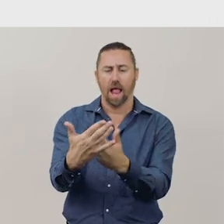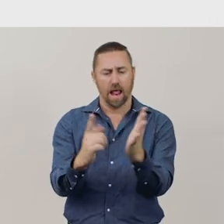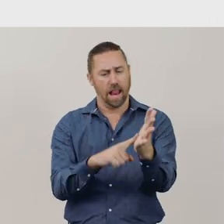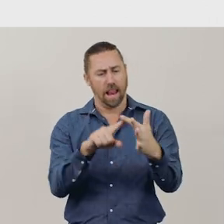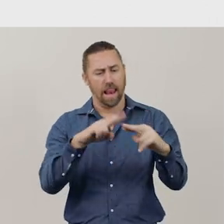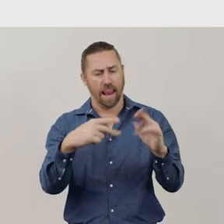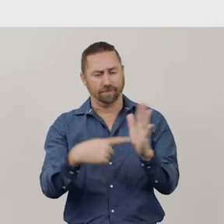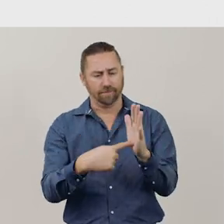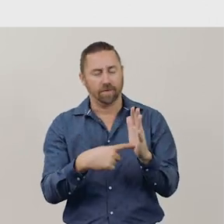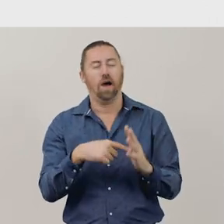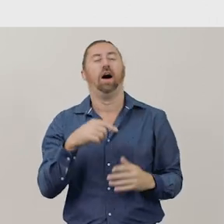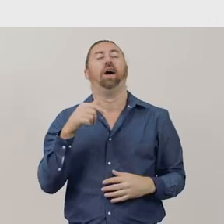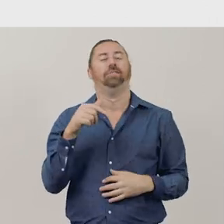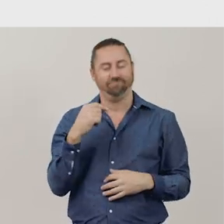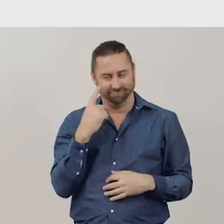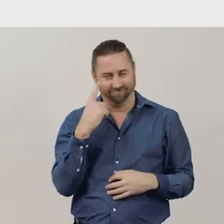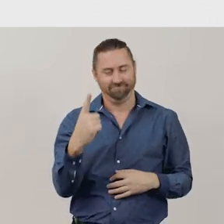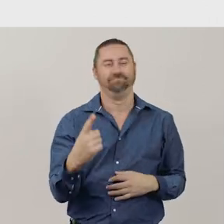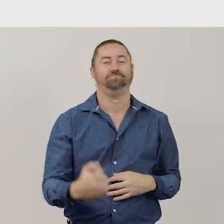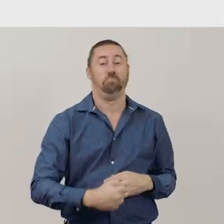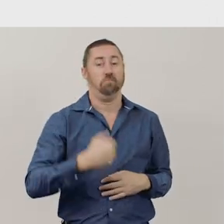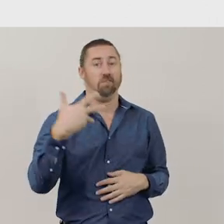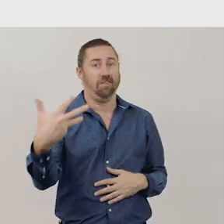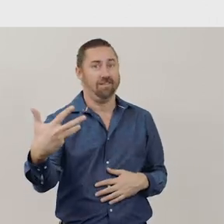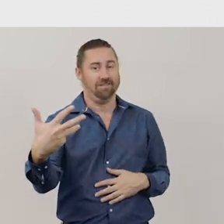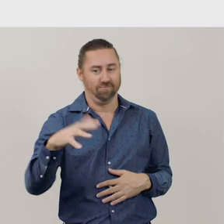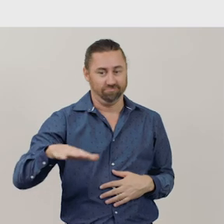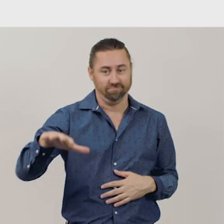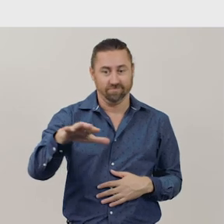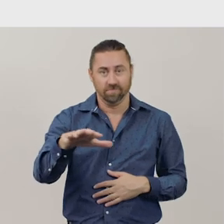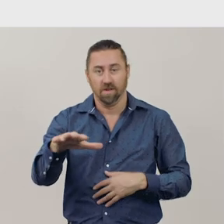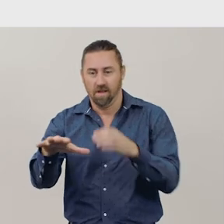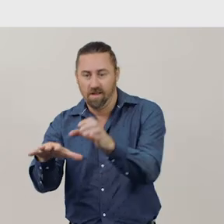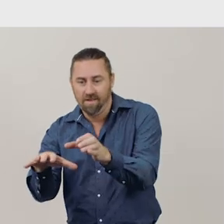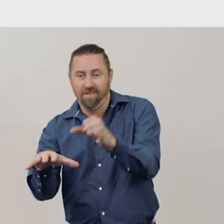I can see there was a whole amount of 9 bananas, and a part was removed,